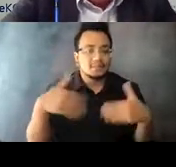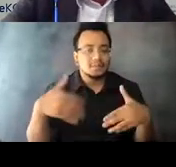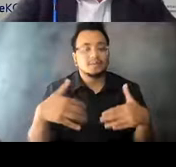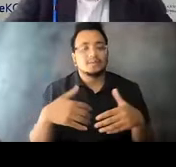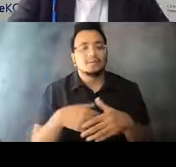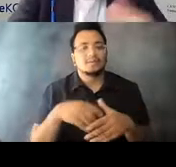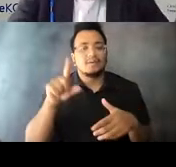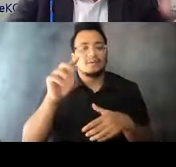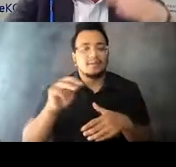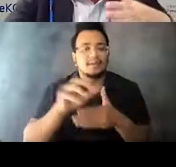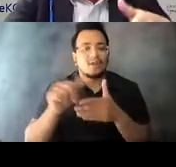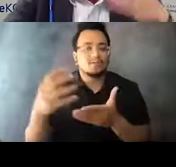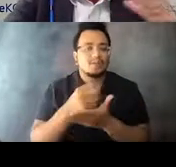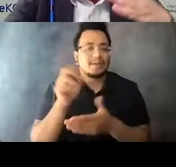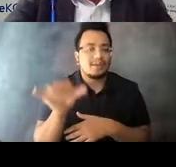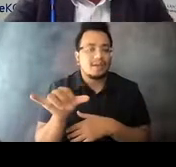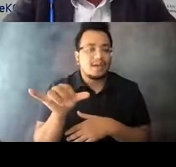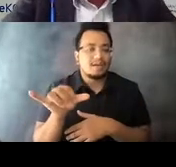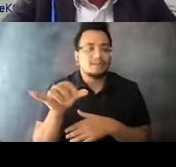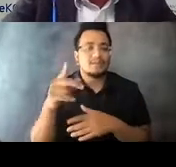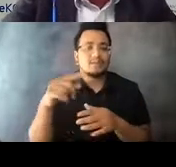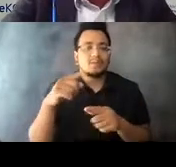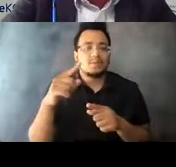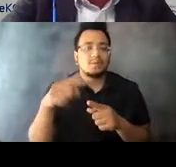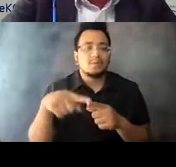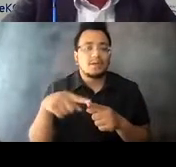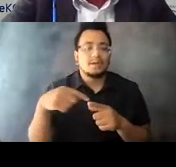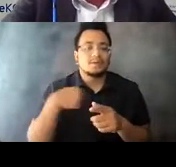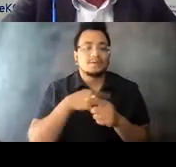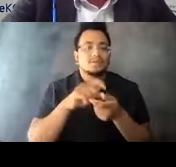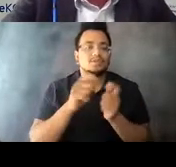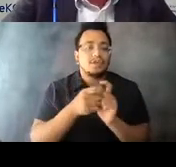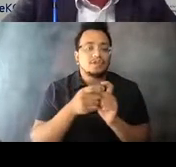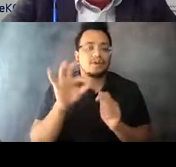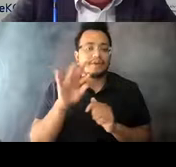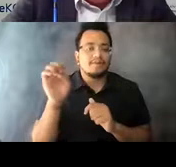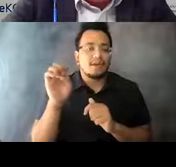15:03:13 So when we took it away, our incident rates on our vehicles have actually gone down another 39%.